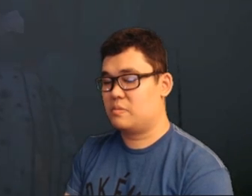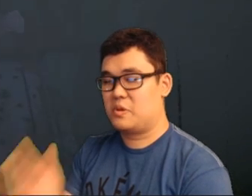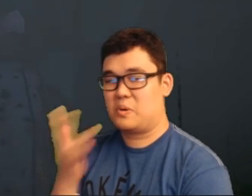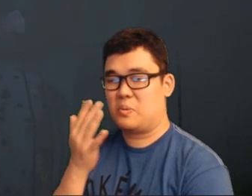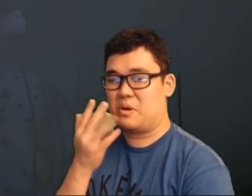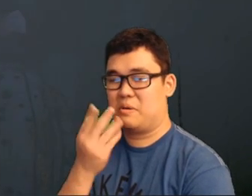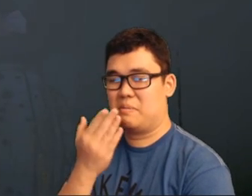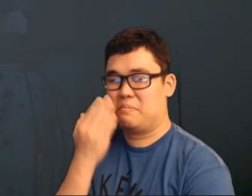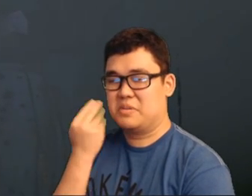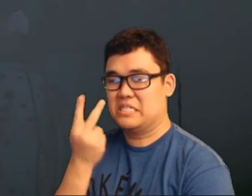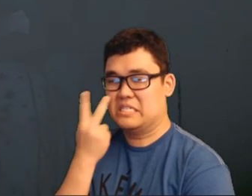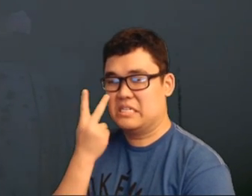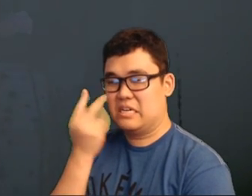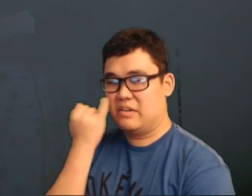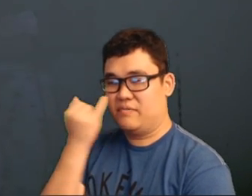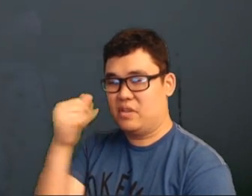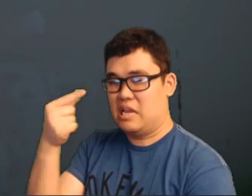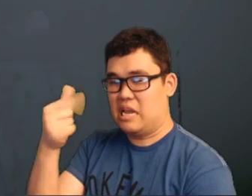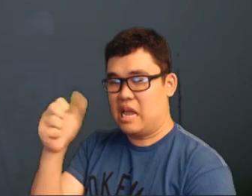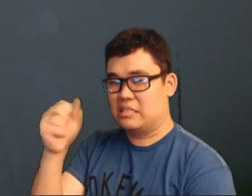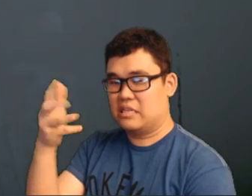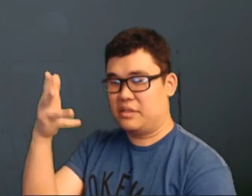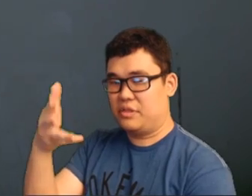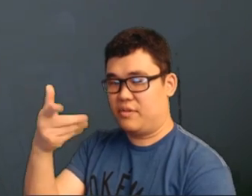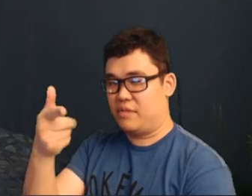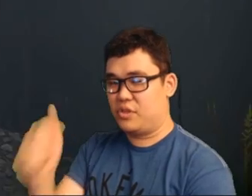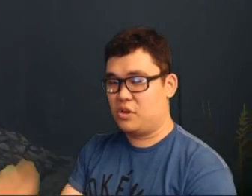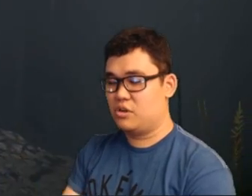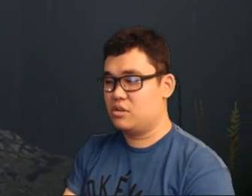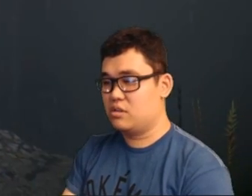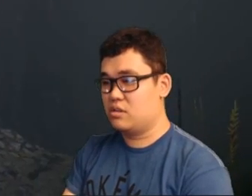Wait... better to see if there is any gas left.